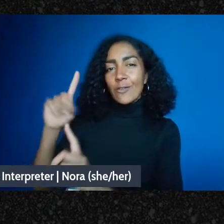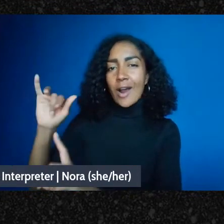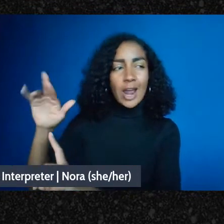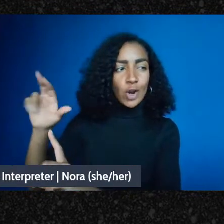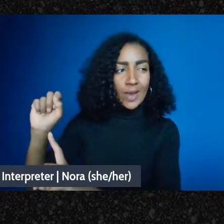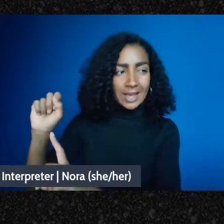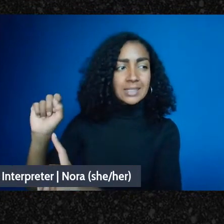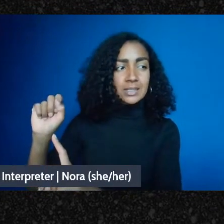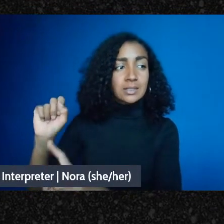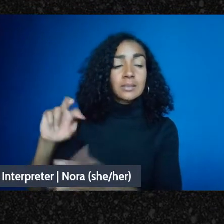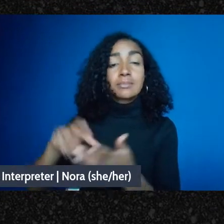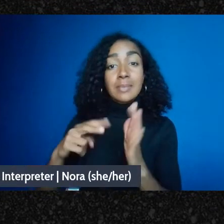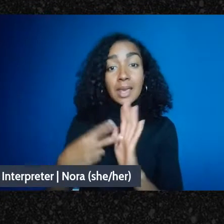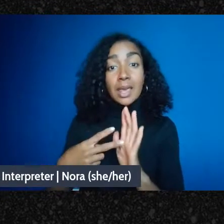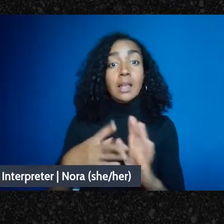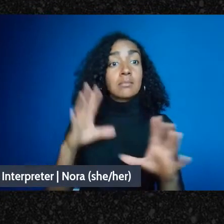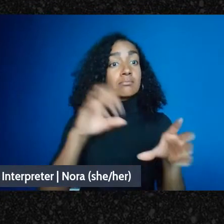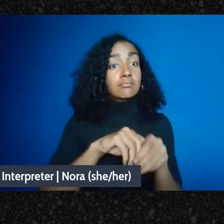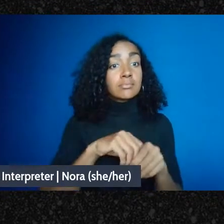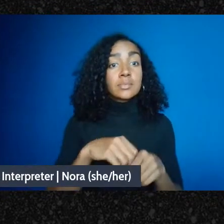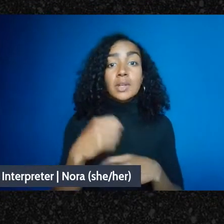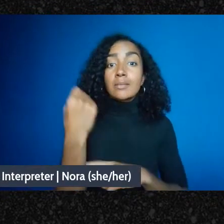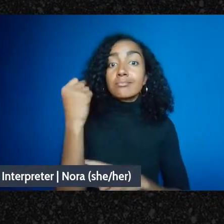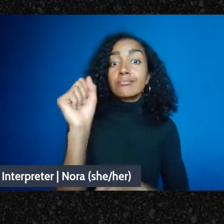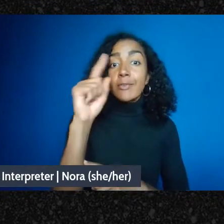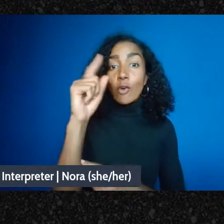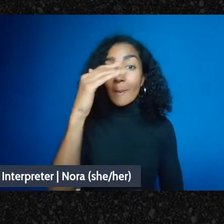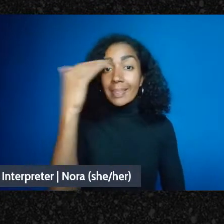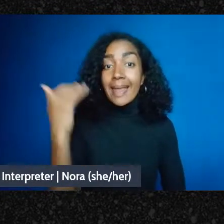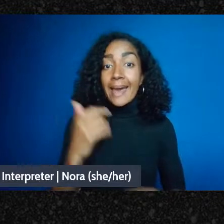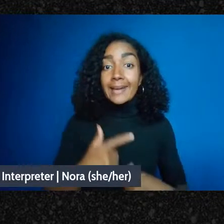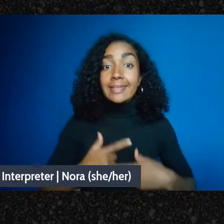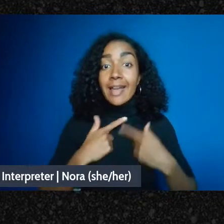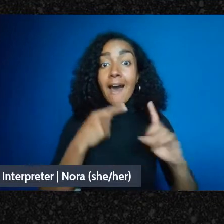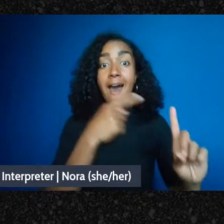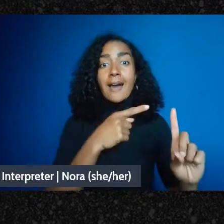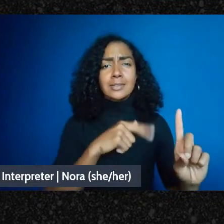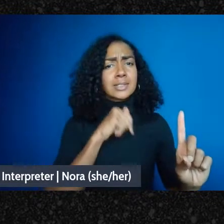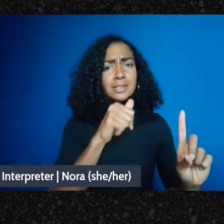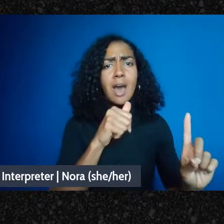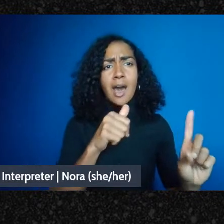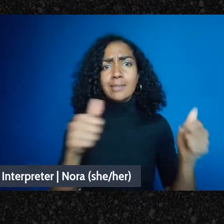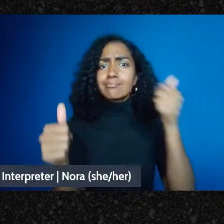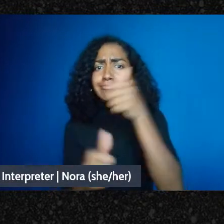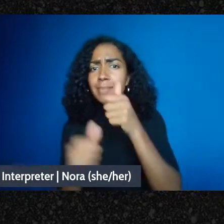you know movement, for Black lives demonstrations does not count as politics in the eyes of the IRS,